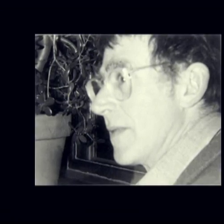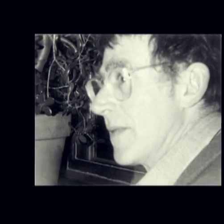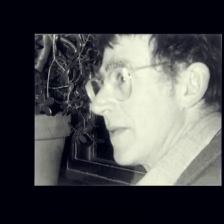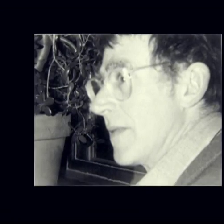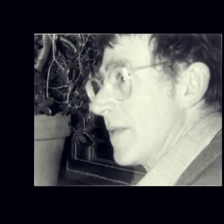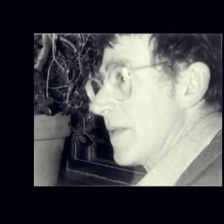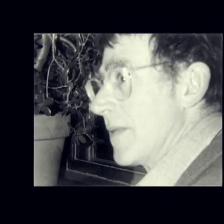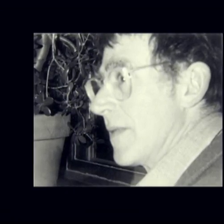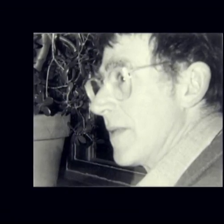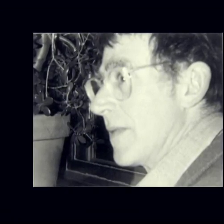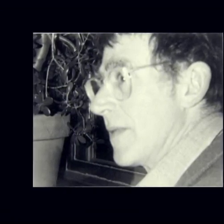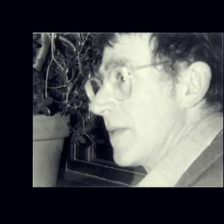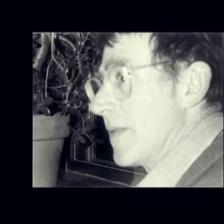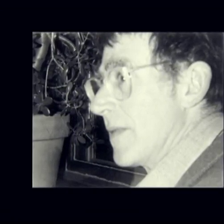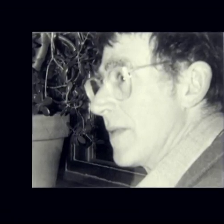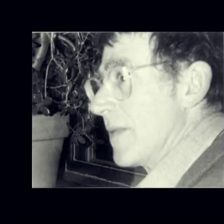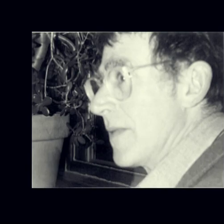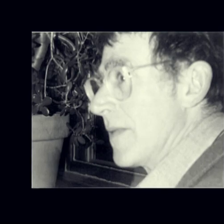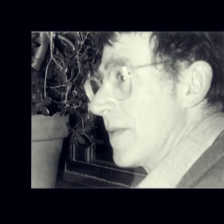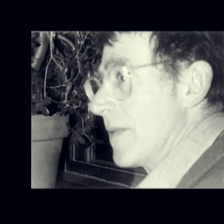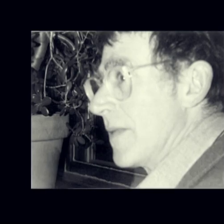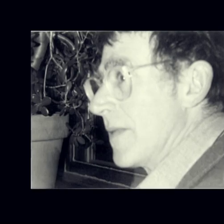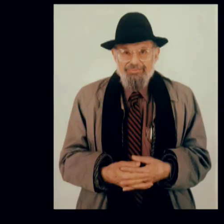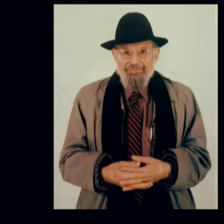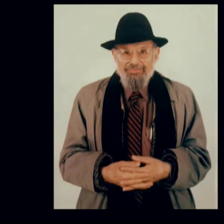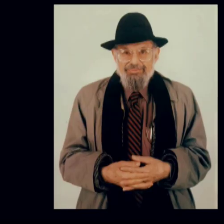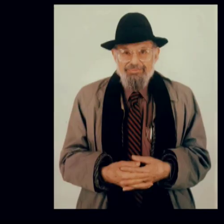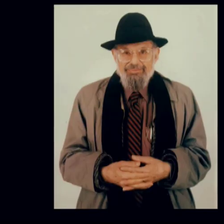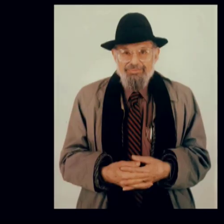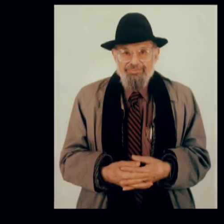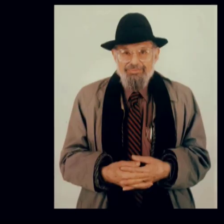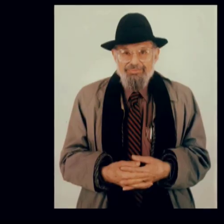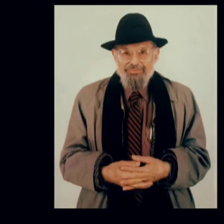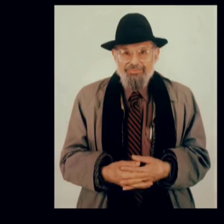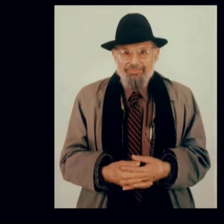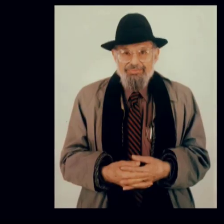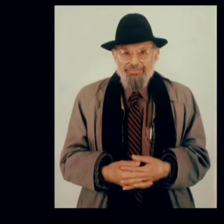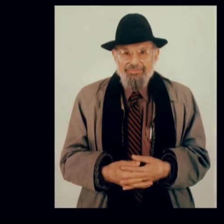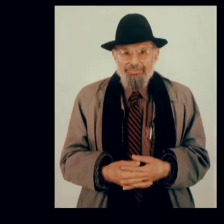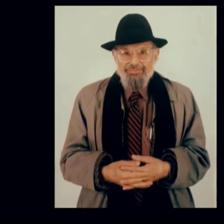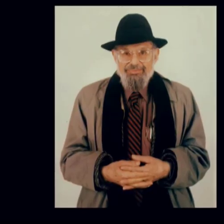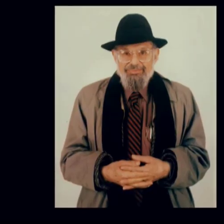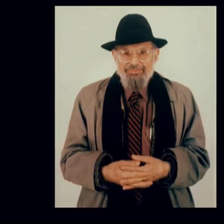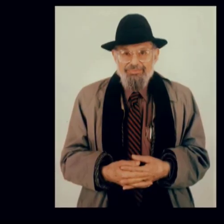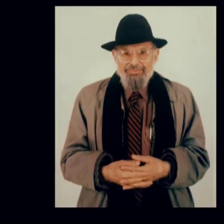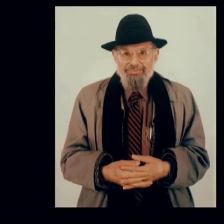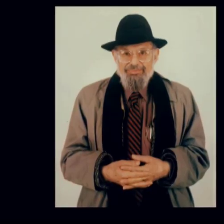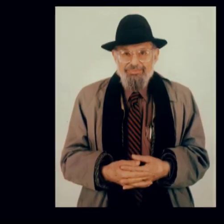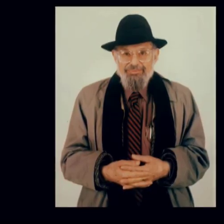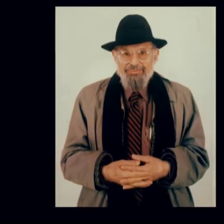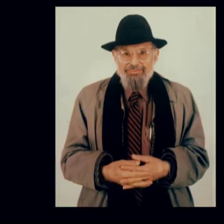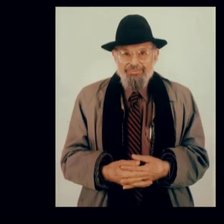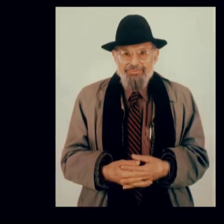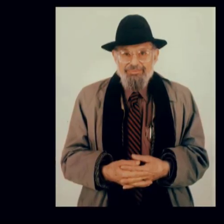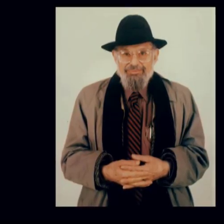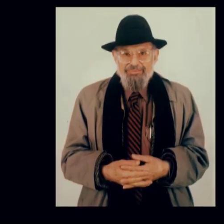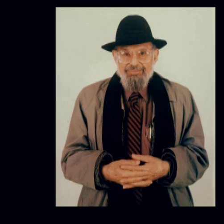if I had any activities planned for a visit by Allen Ginsberg to Rochester to do a reading in the community